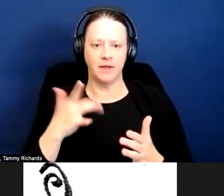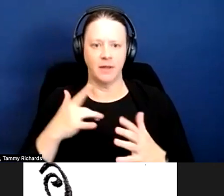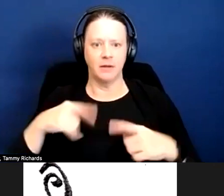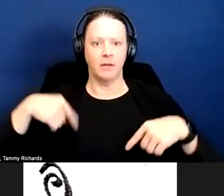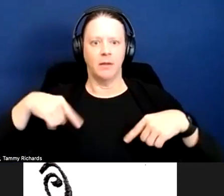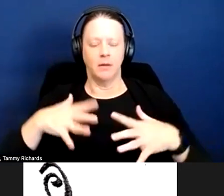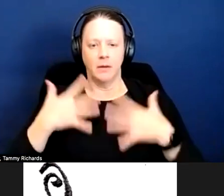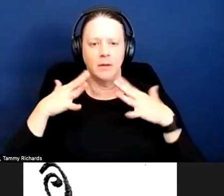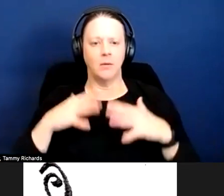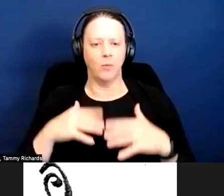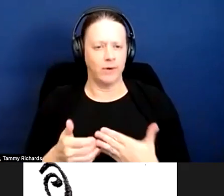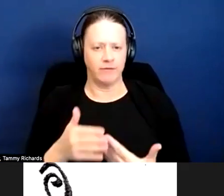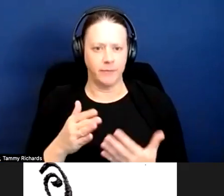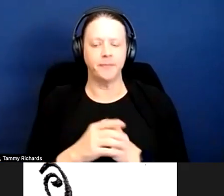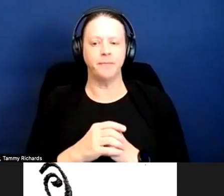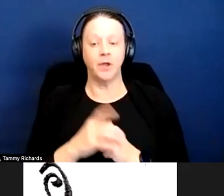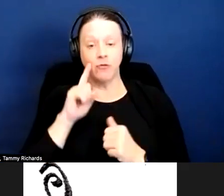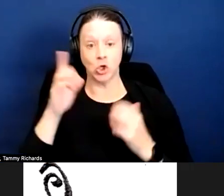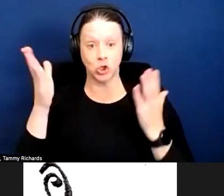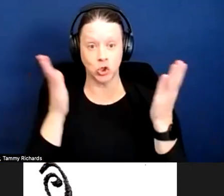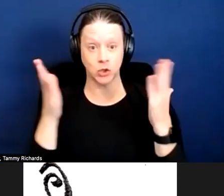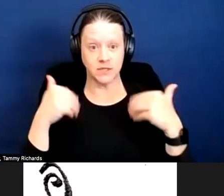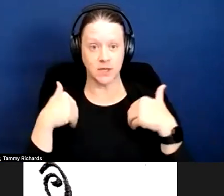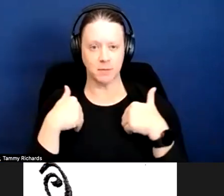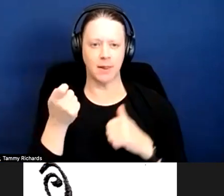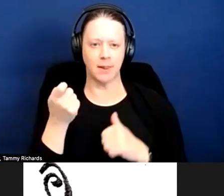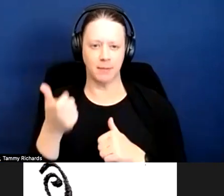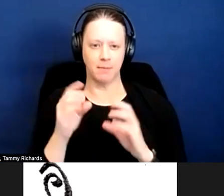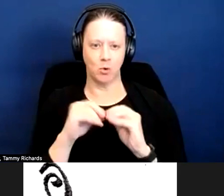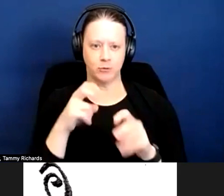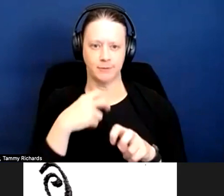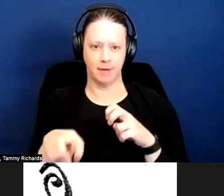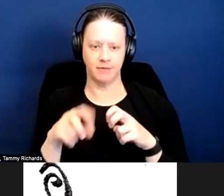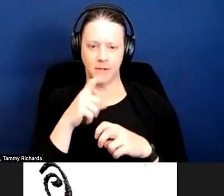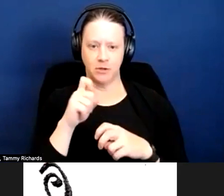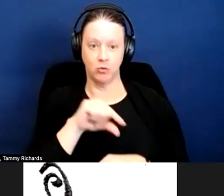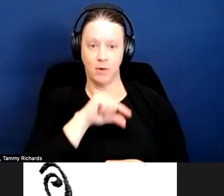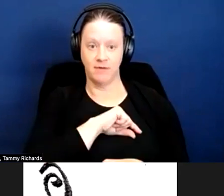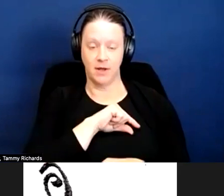For a service animal, that's a little tougher, because, right, to qualify as a service animal,